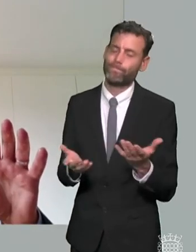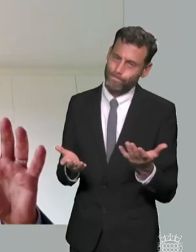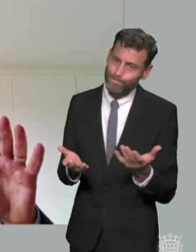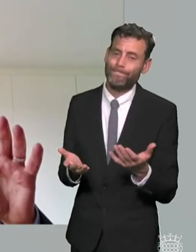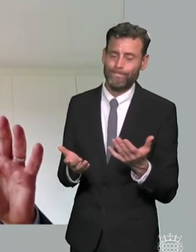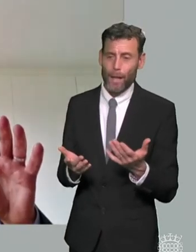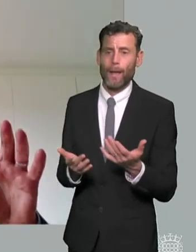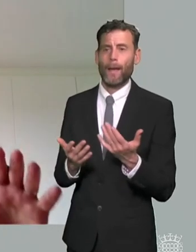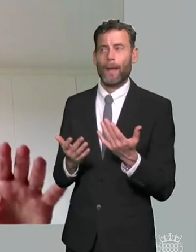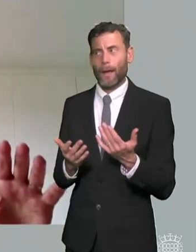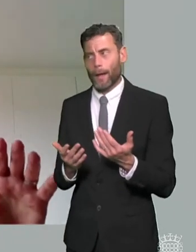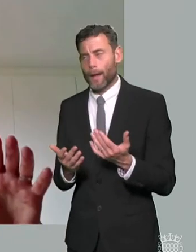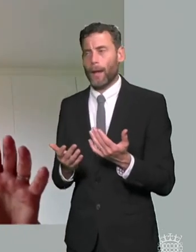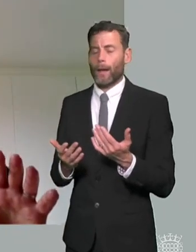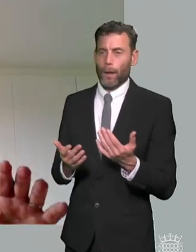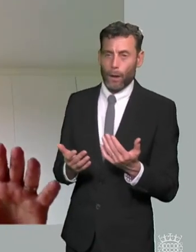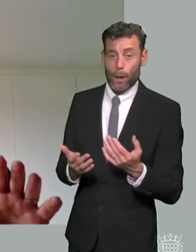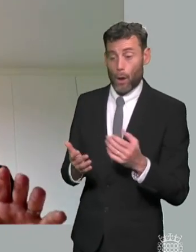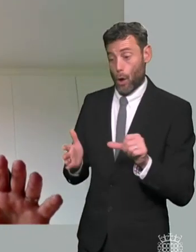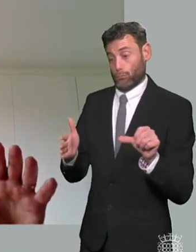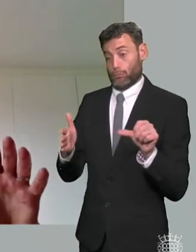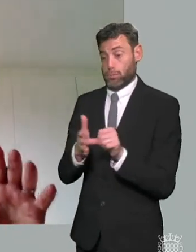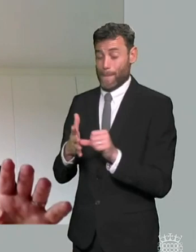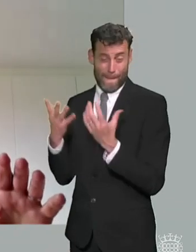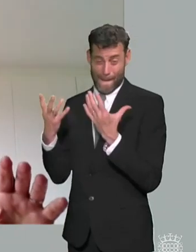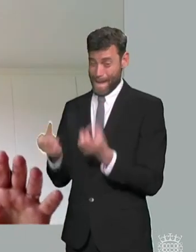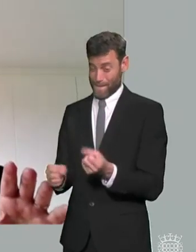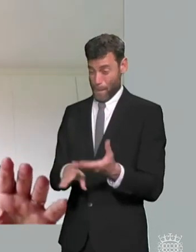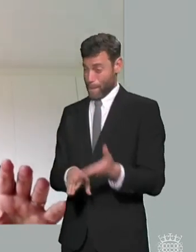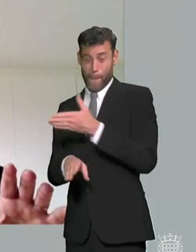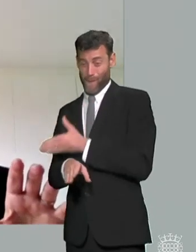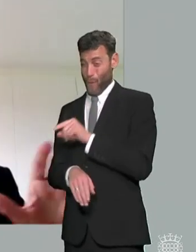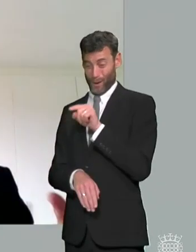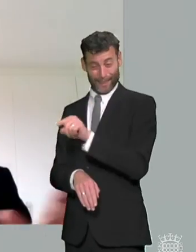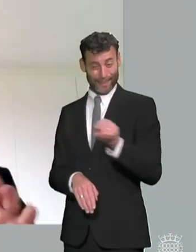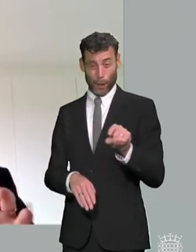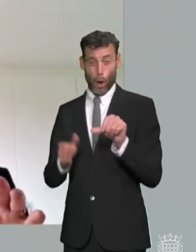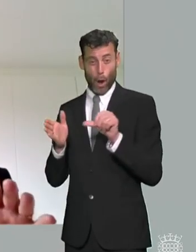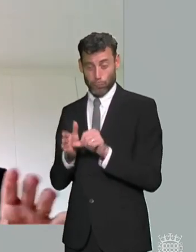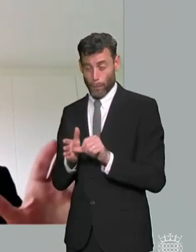um amplified problems and stresses that were already in the system so delays that existed